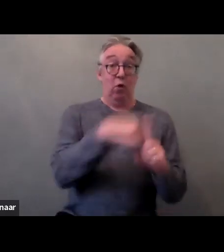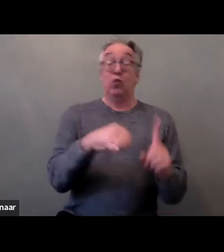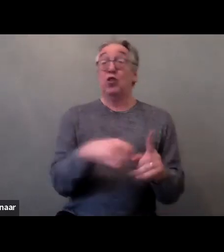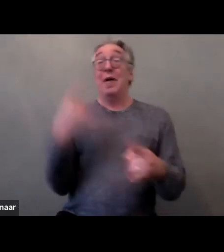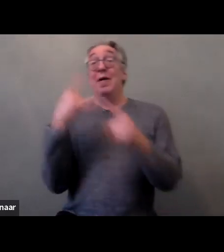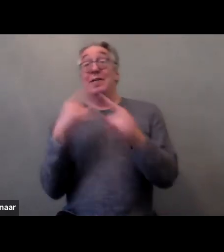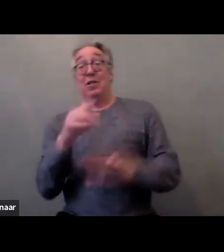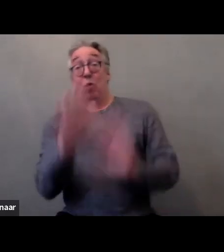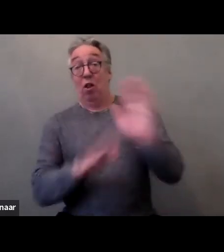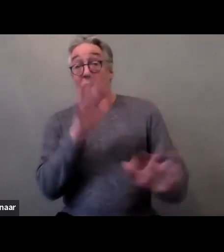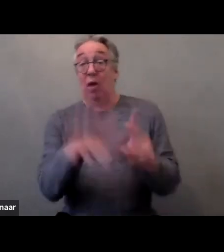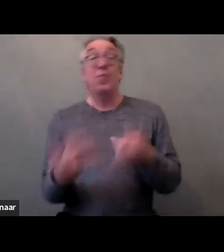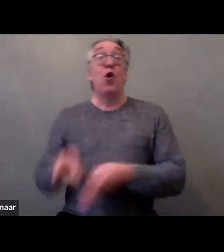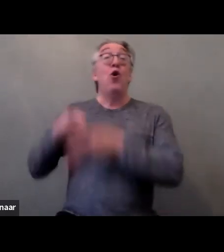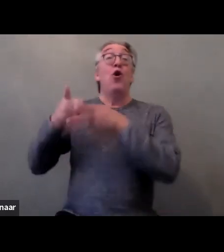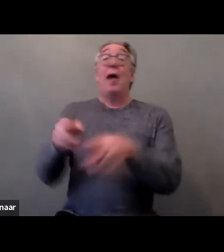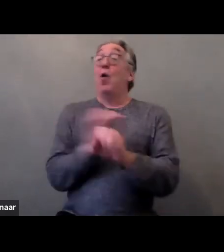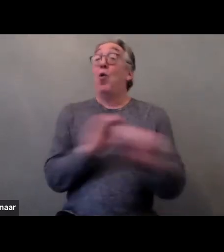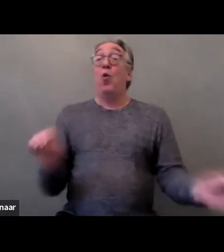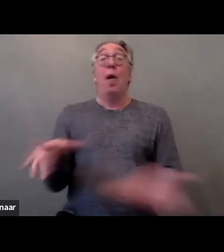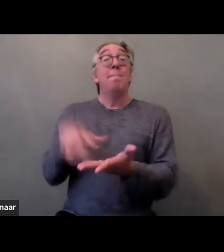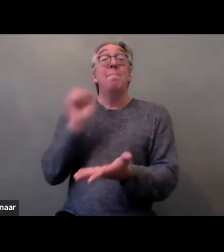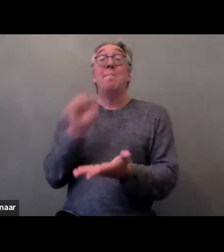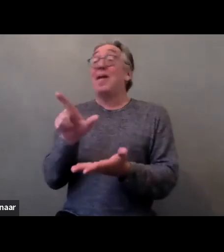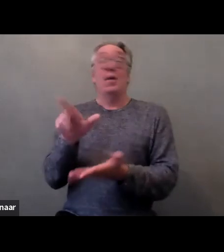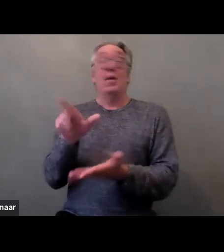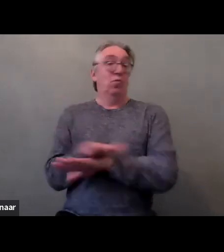not getting care or medication, getting all the lousy jobs,